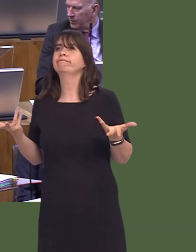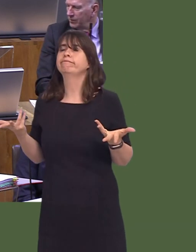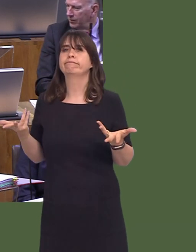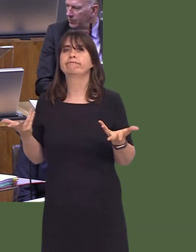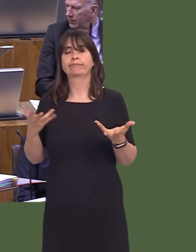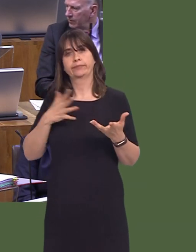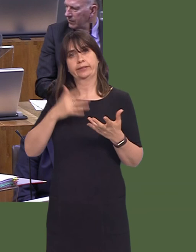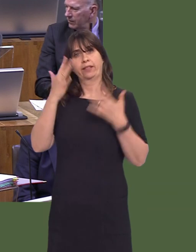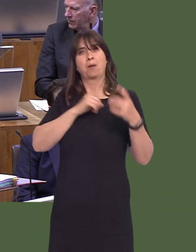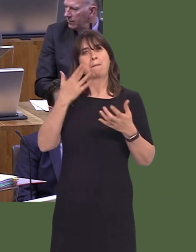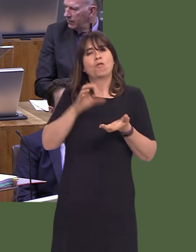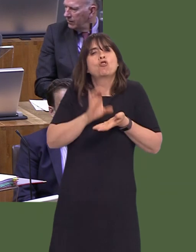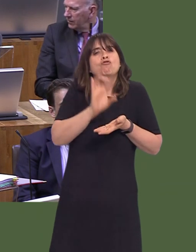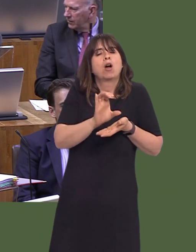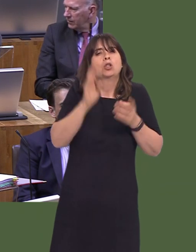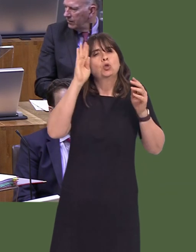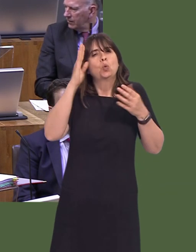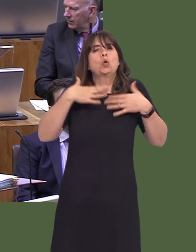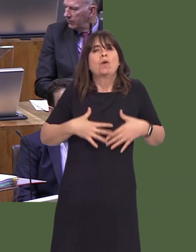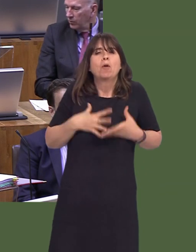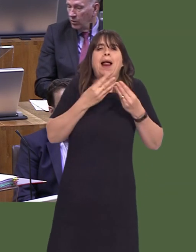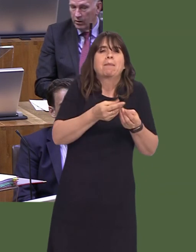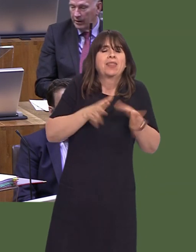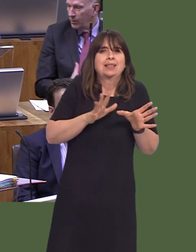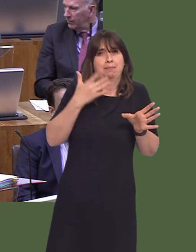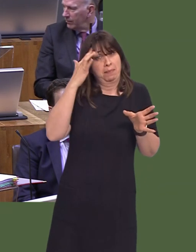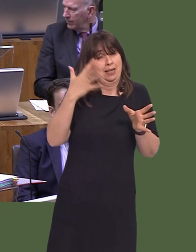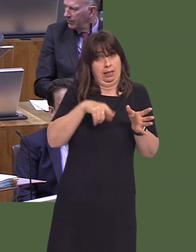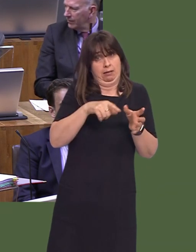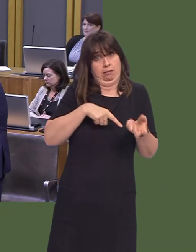of what has previously been in place to make sure that children don't lose out.